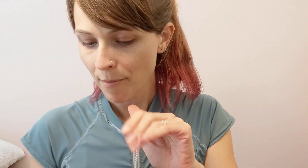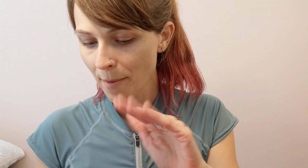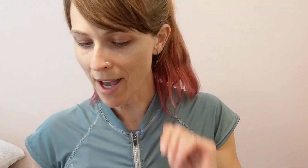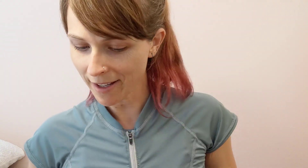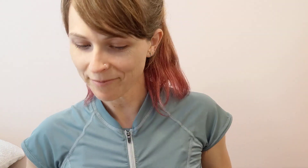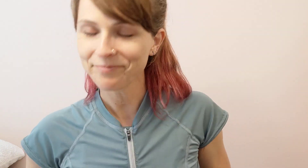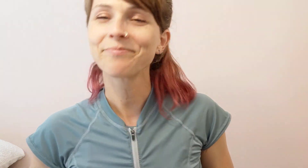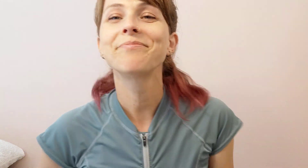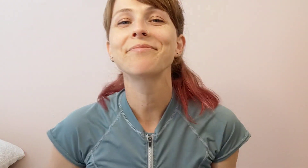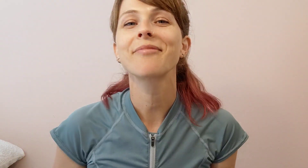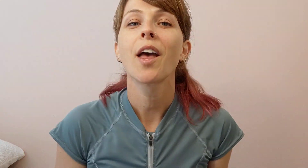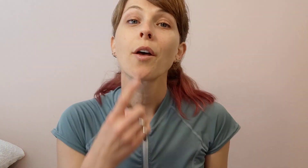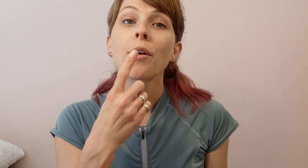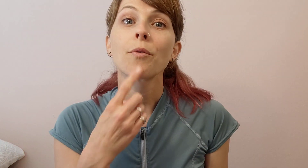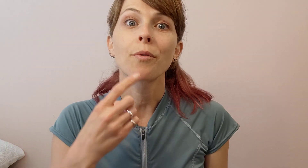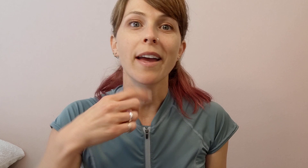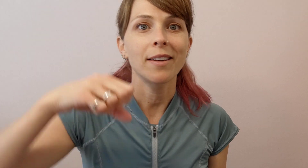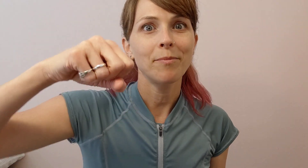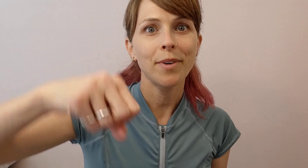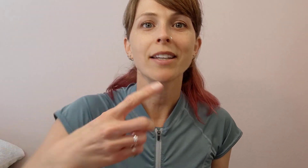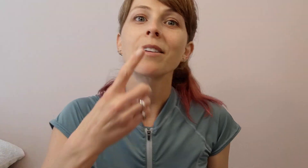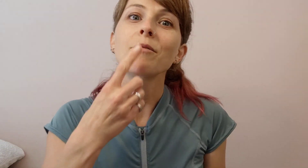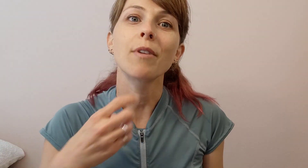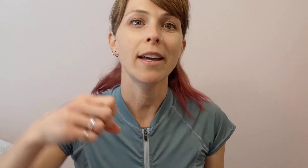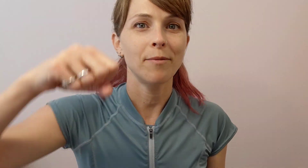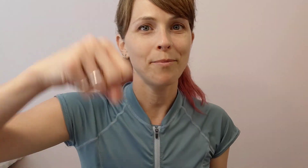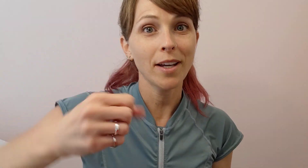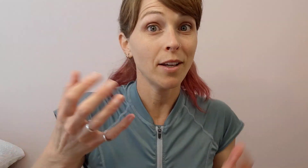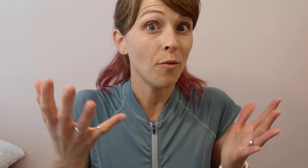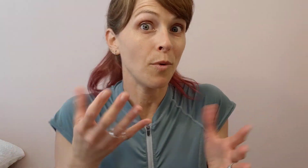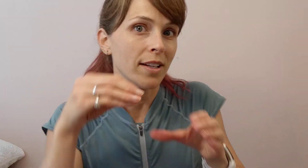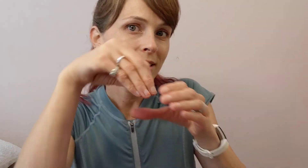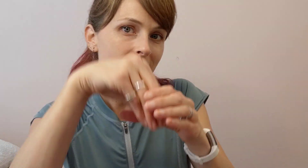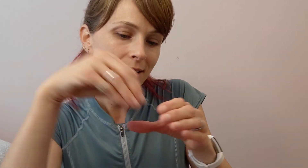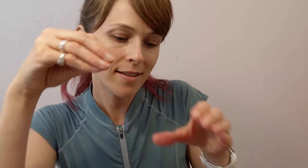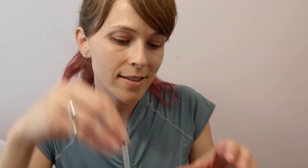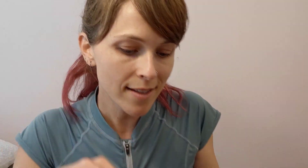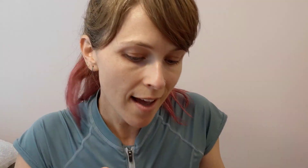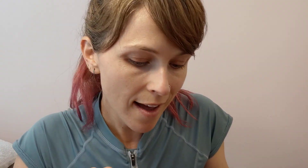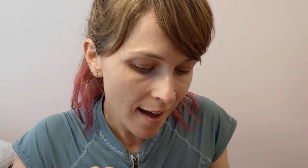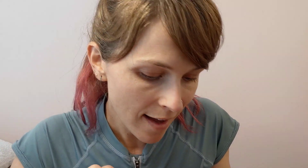Bye bye. Red bucket, red bucket, what's inside?